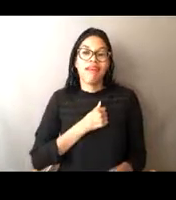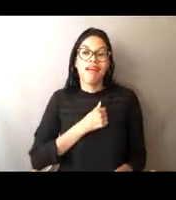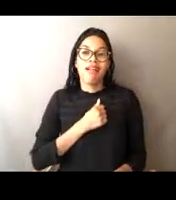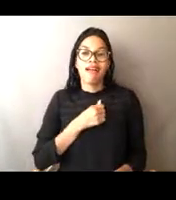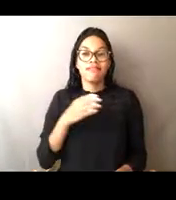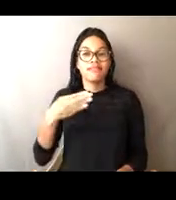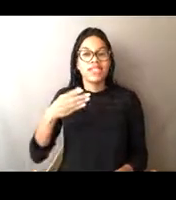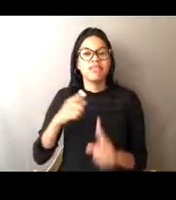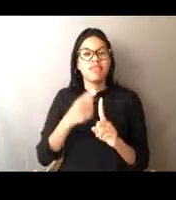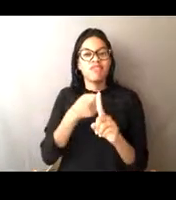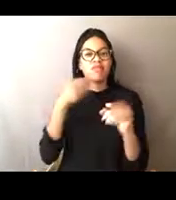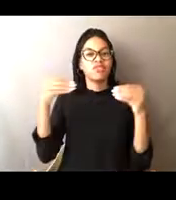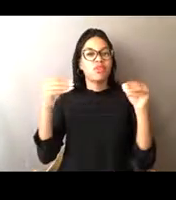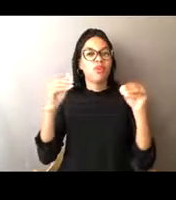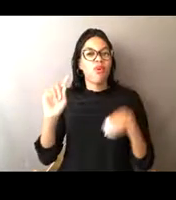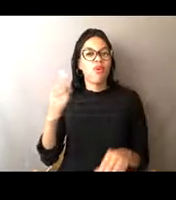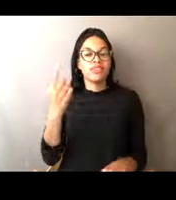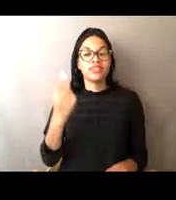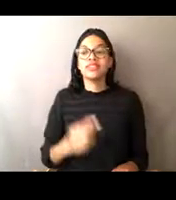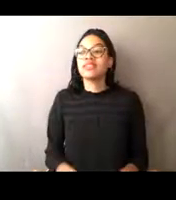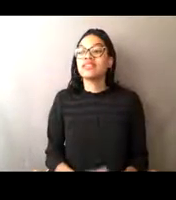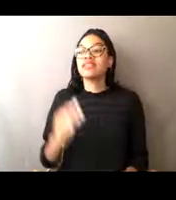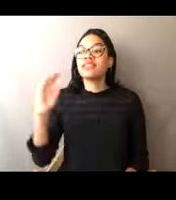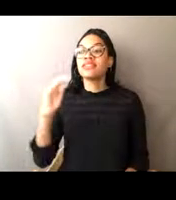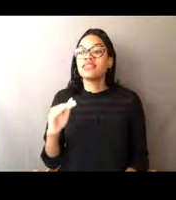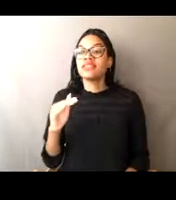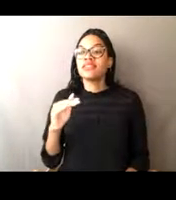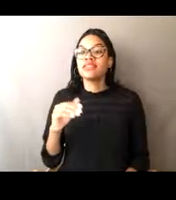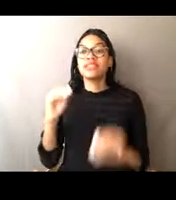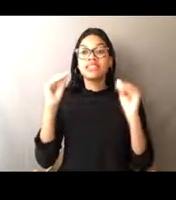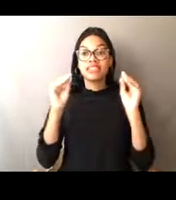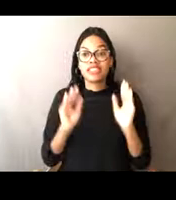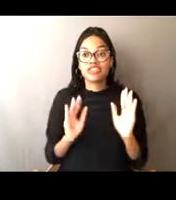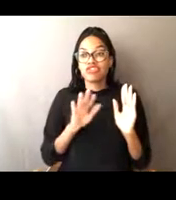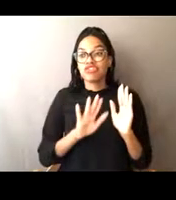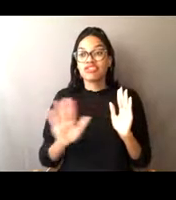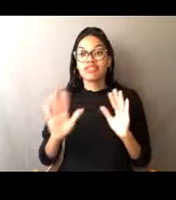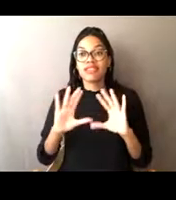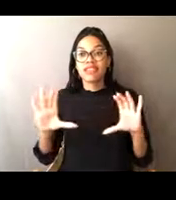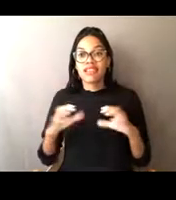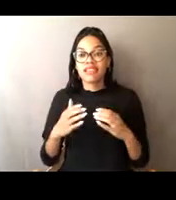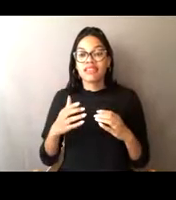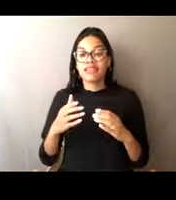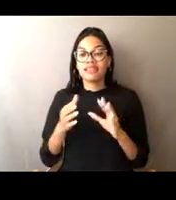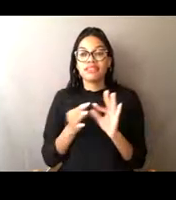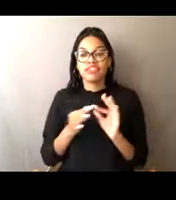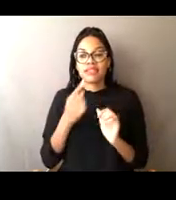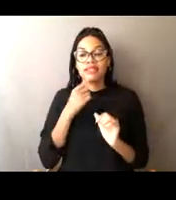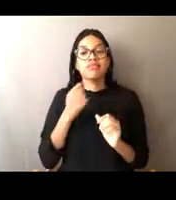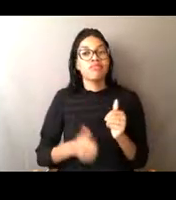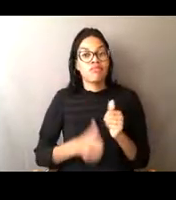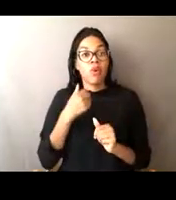Let's see, Ms. Amy Campbell's students say that most of her students eat the fish that they catch.